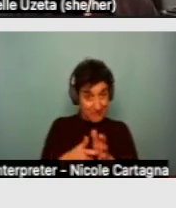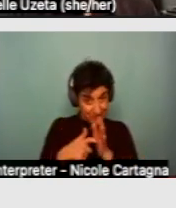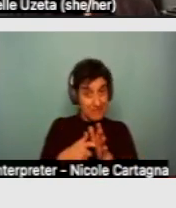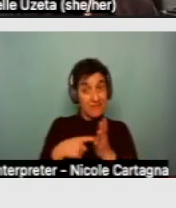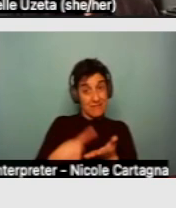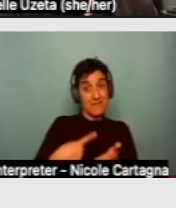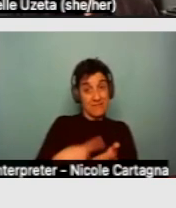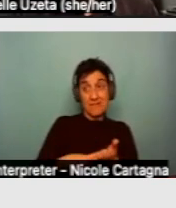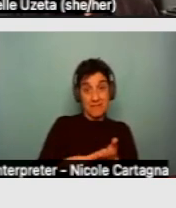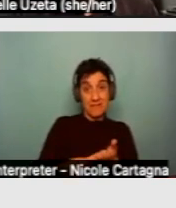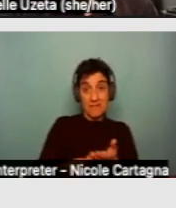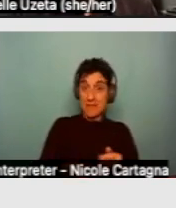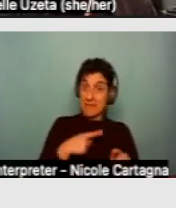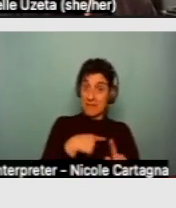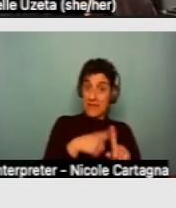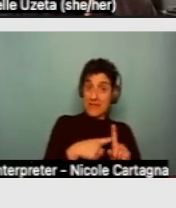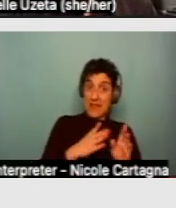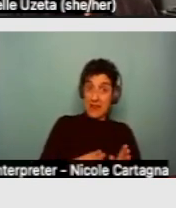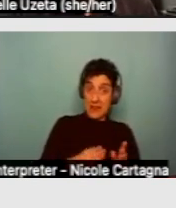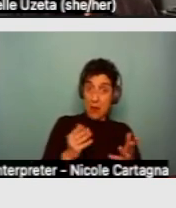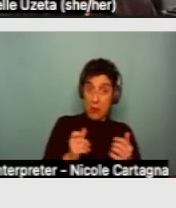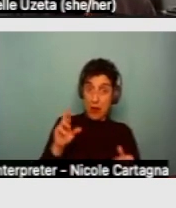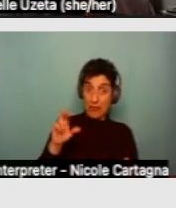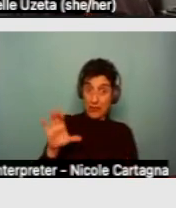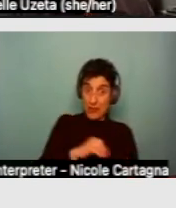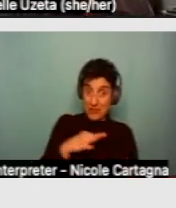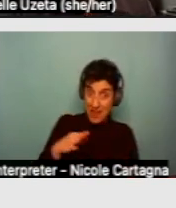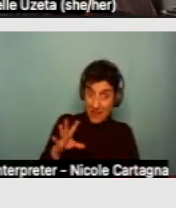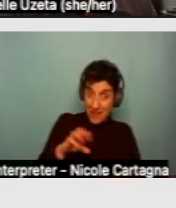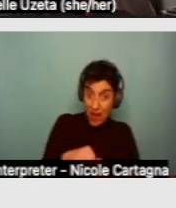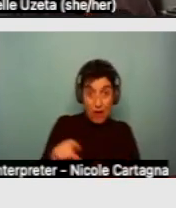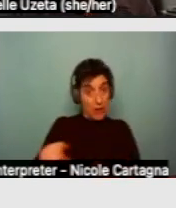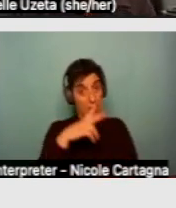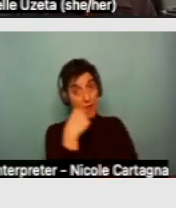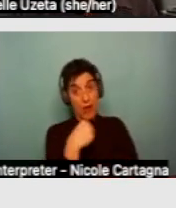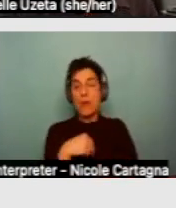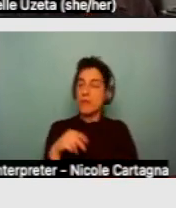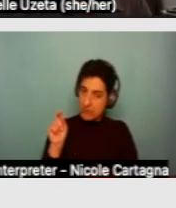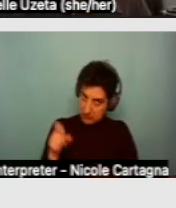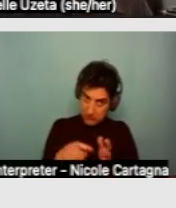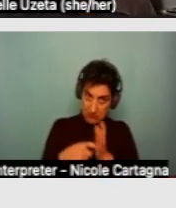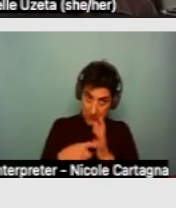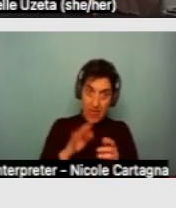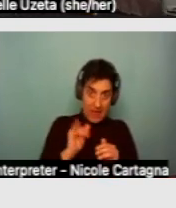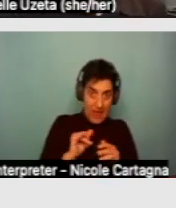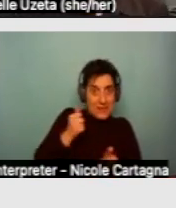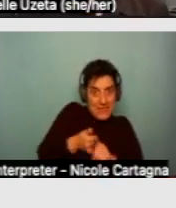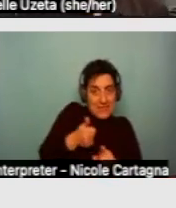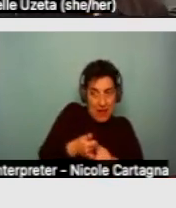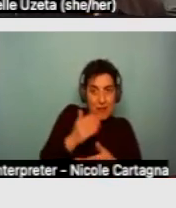tenant would like to have regional center staff involved. That's the type of an accommodation and also part of the interactive process that should